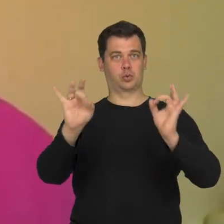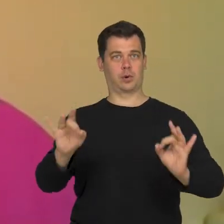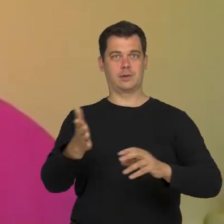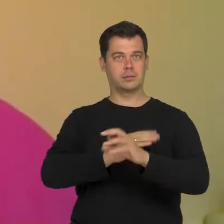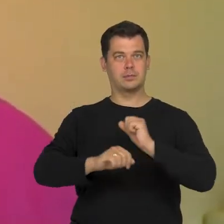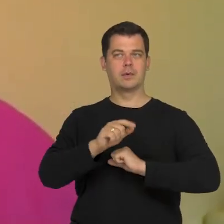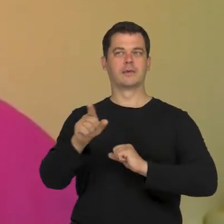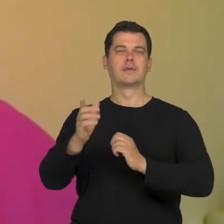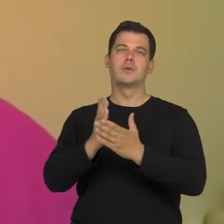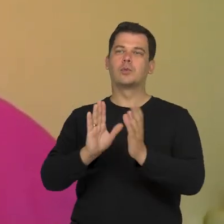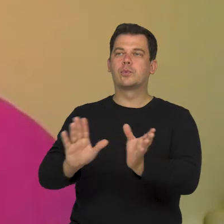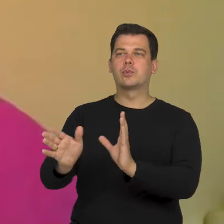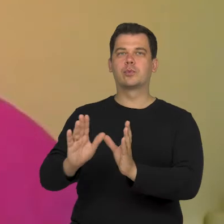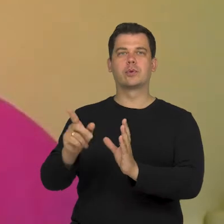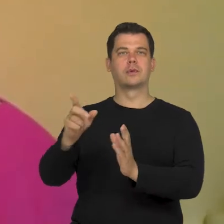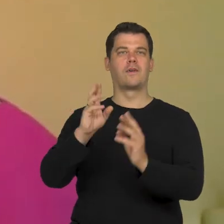existed only during activity-based therapy.